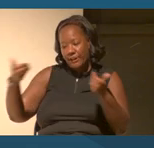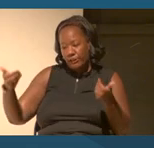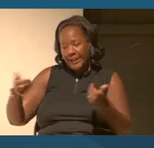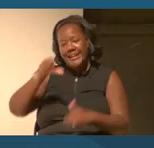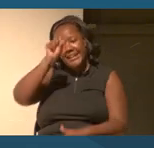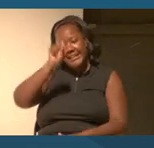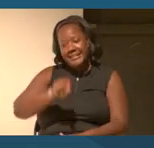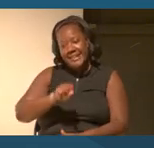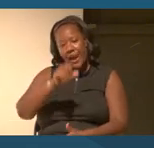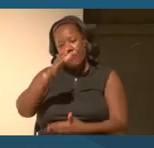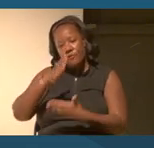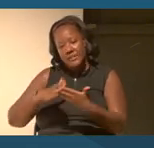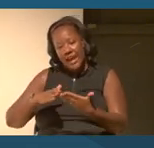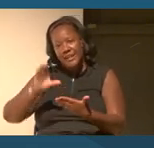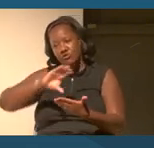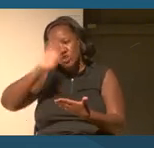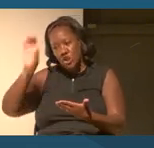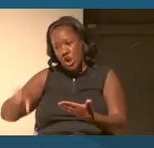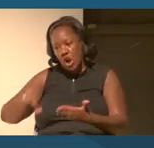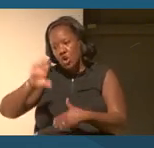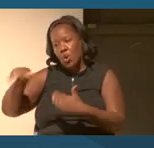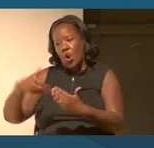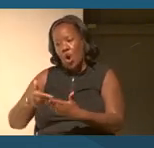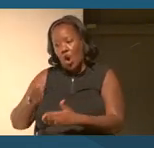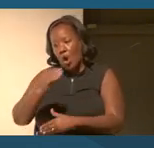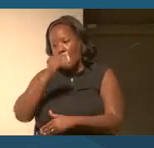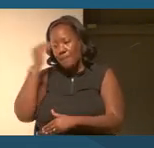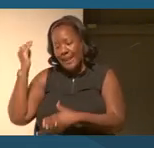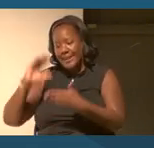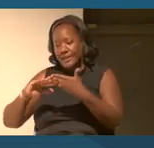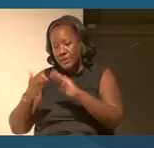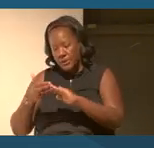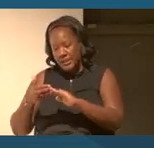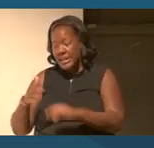all black community, and I completely knew there was a radically different history 'cause